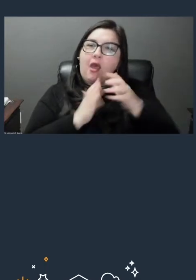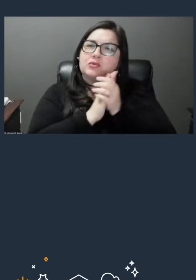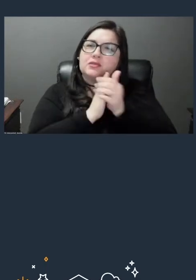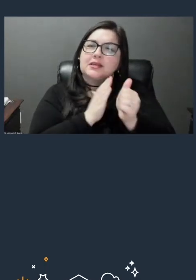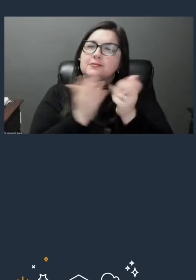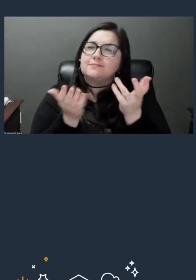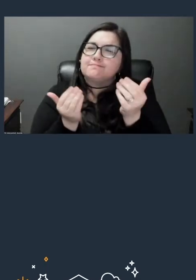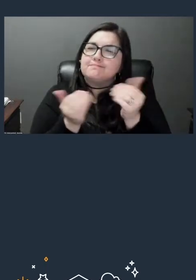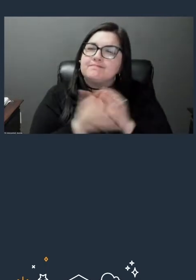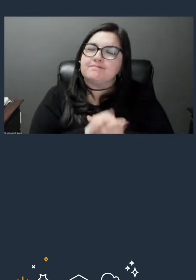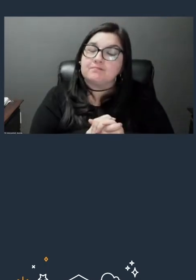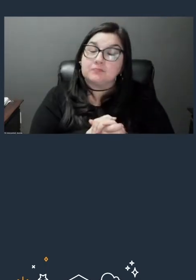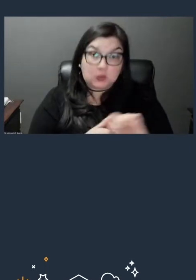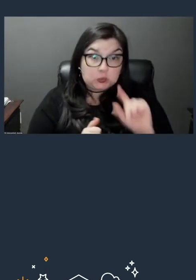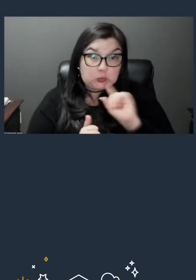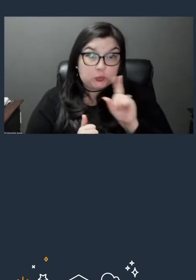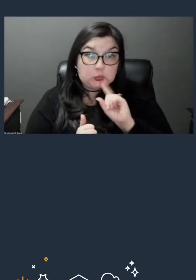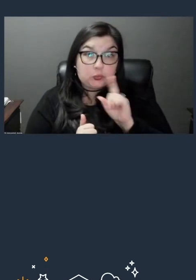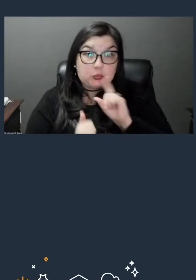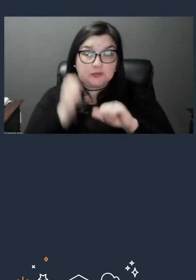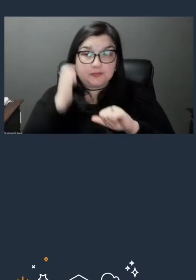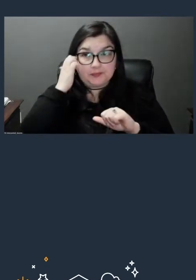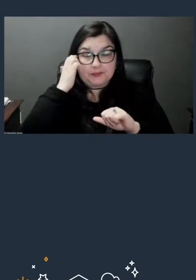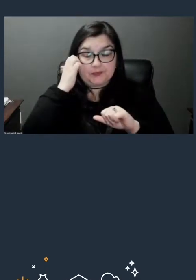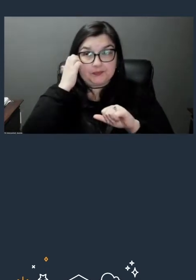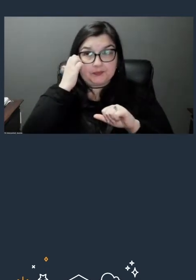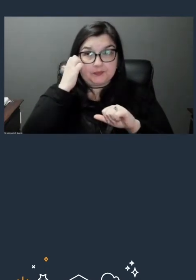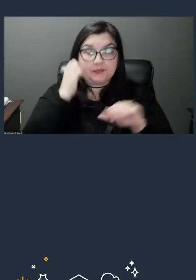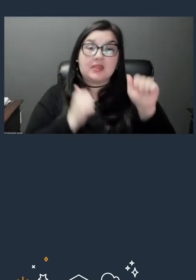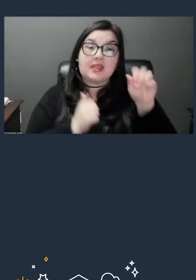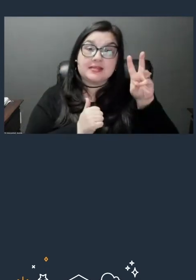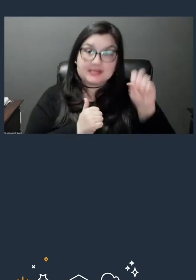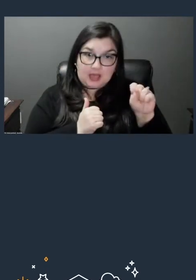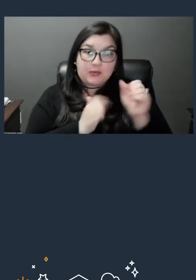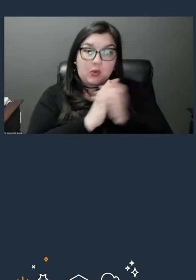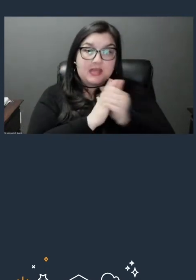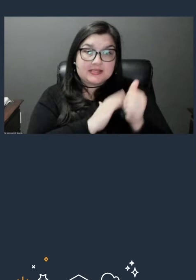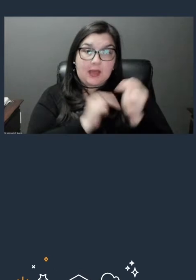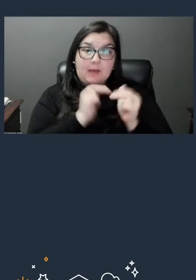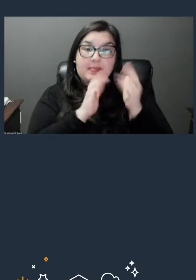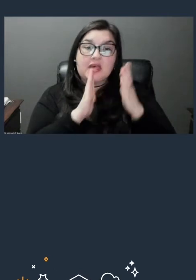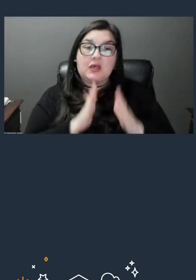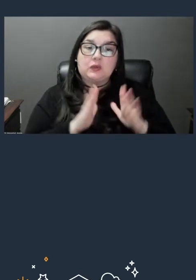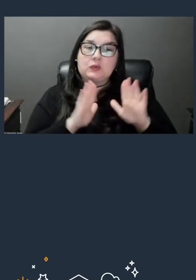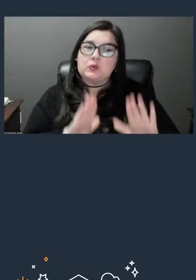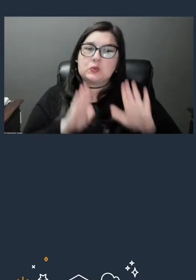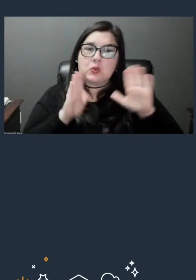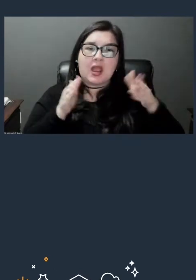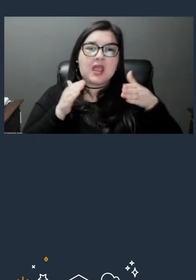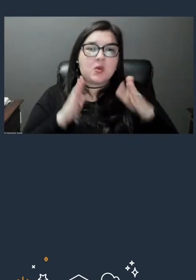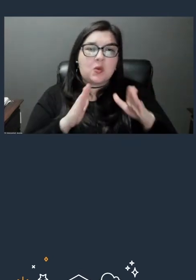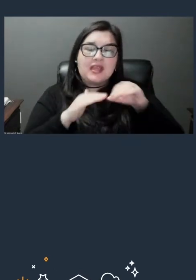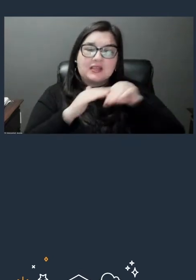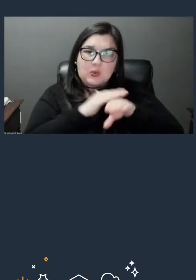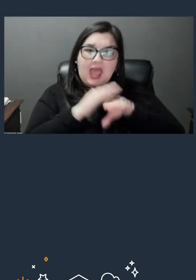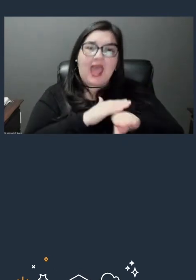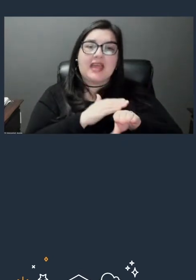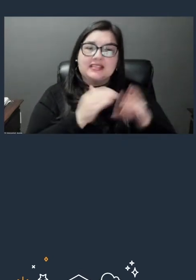Sure, so within AWS Skill Builder, it's a great way to access our free training content and you can go across our various cloud domains,